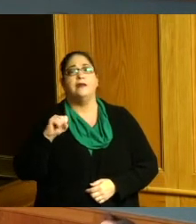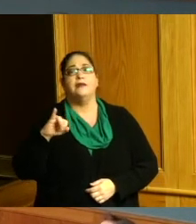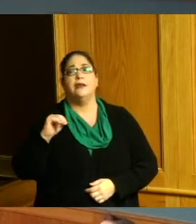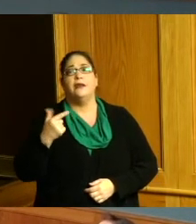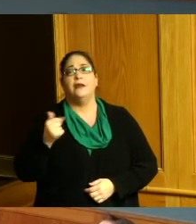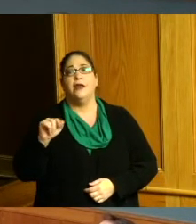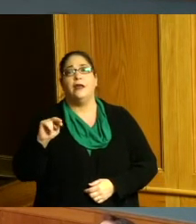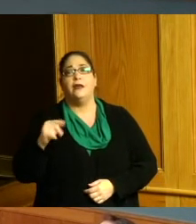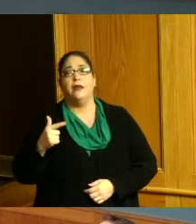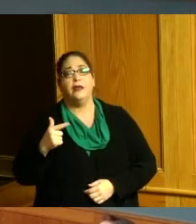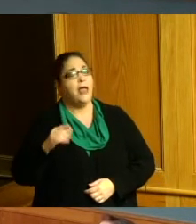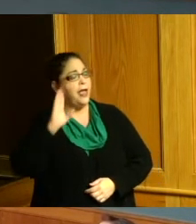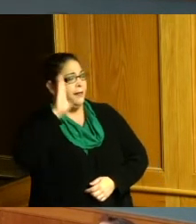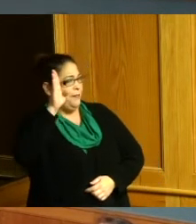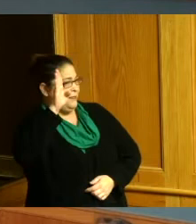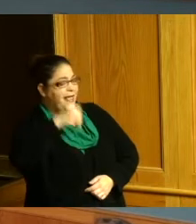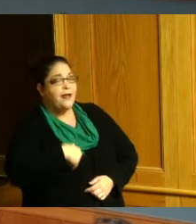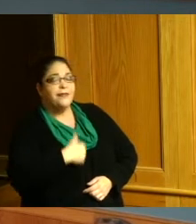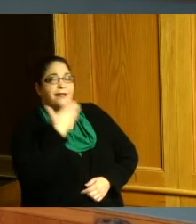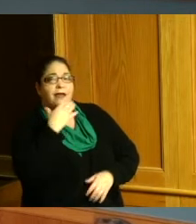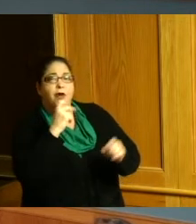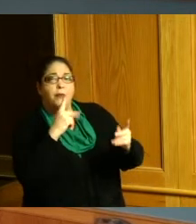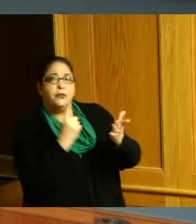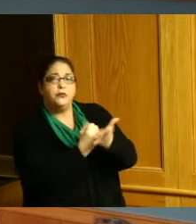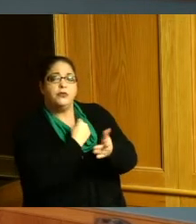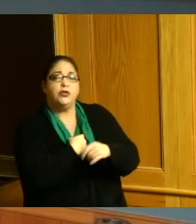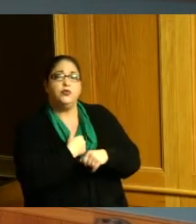yeah Derek Blassingame here thank you for the opportunity to address this Commission in your